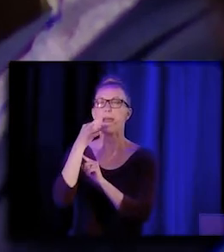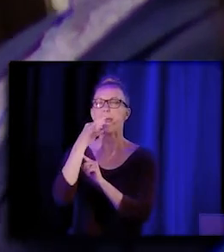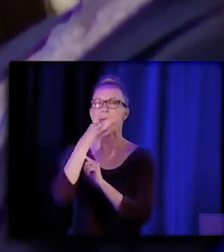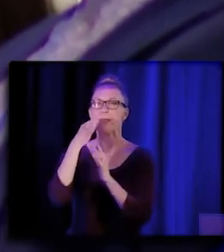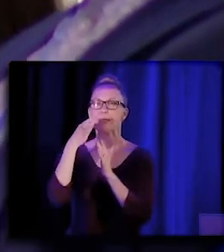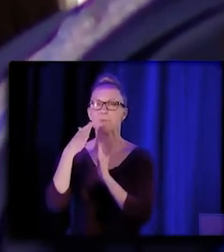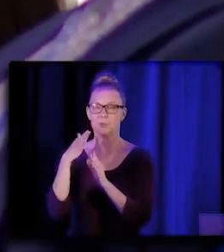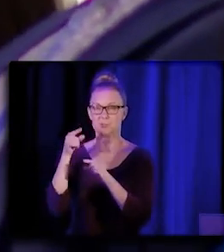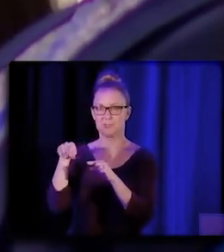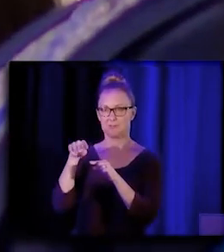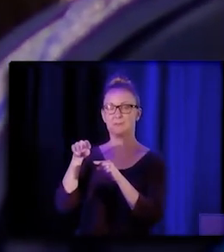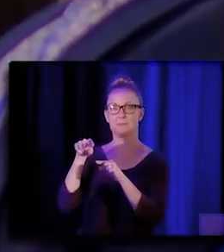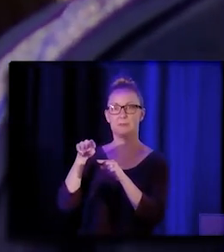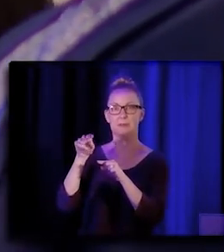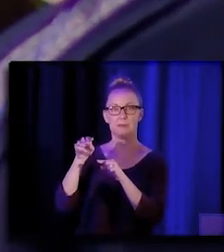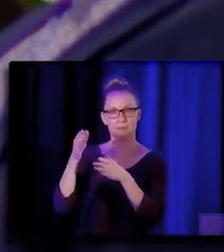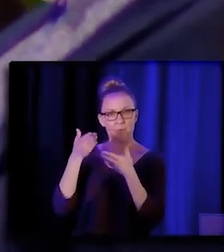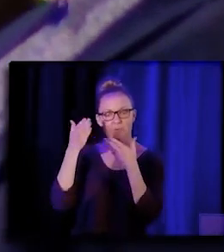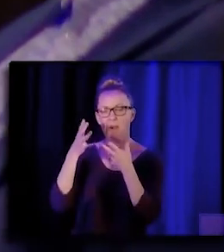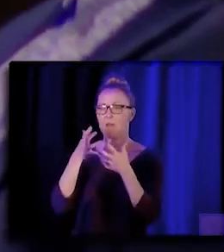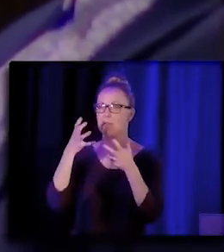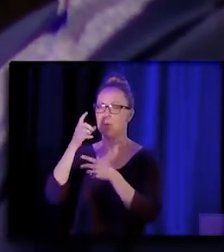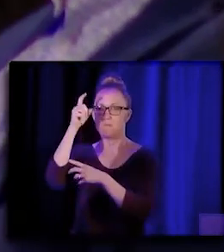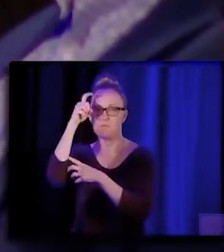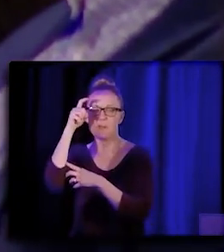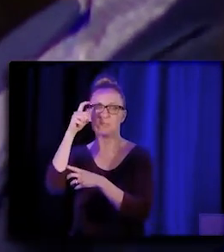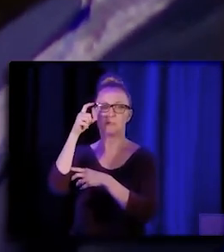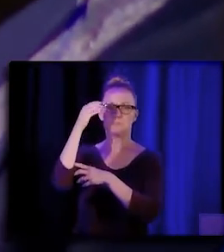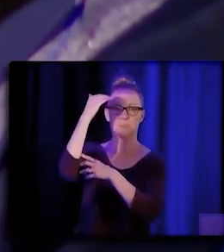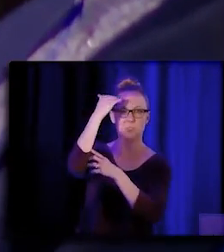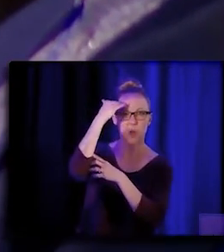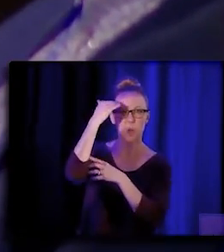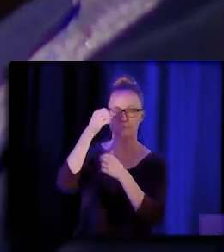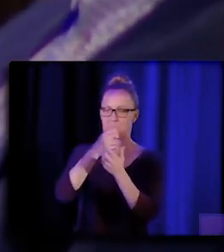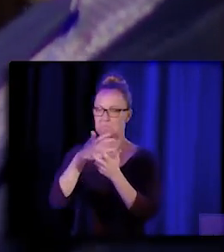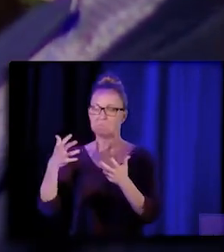They bring a lot of expertise and wisdom when we bring them in the table.